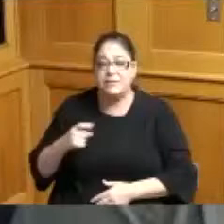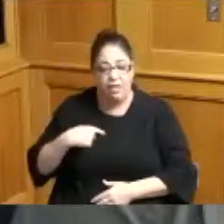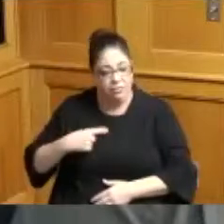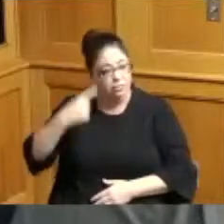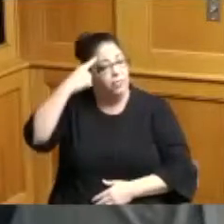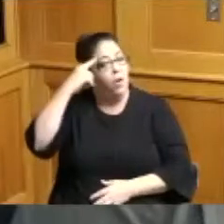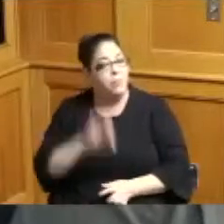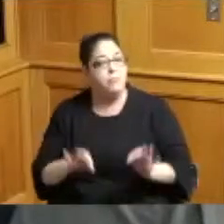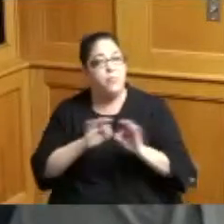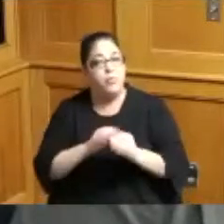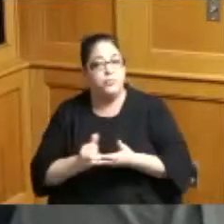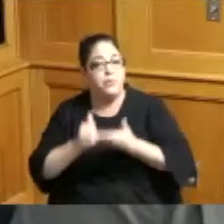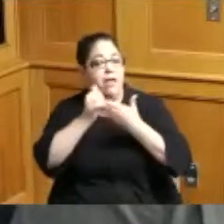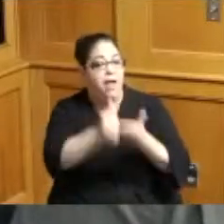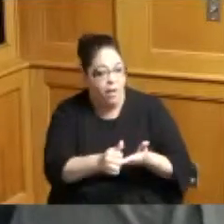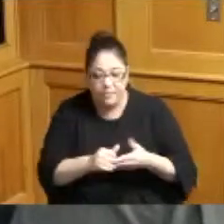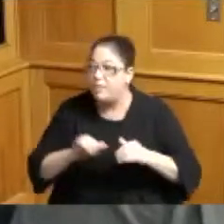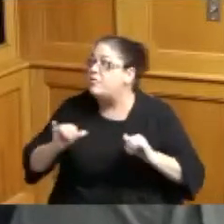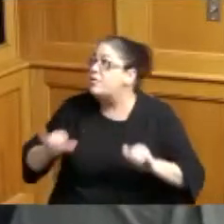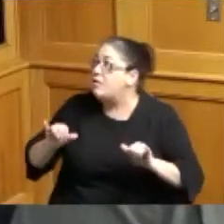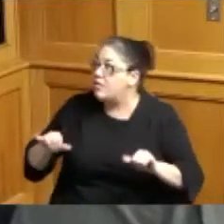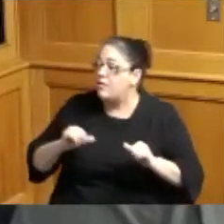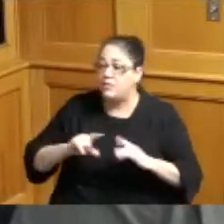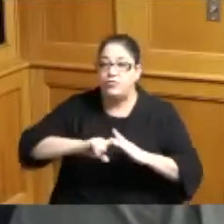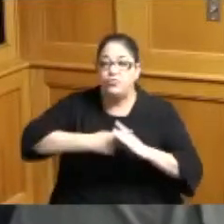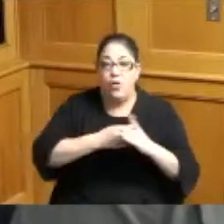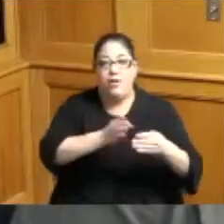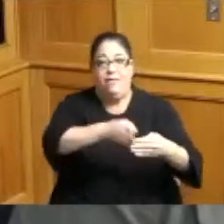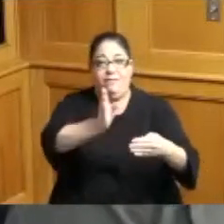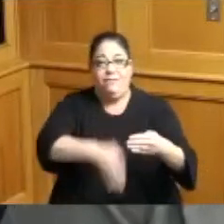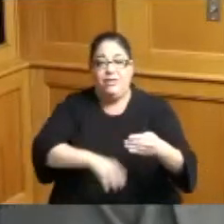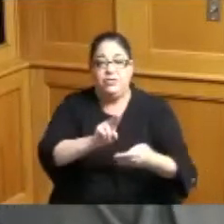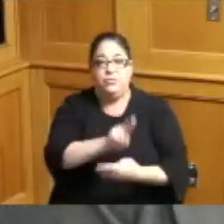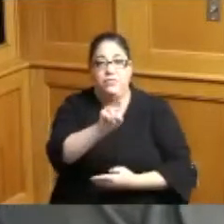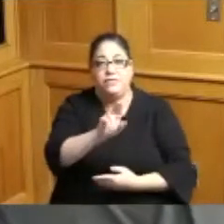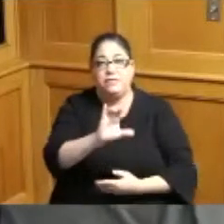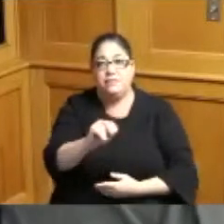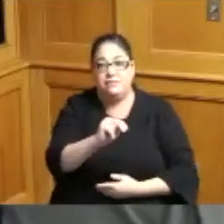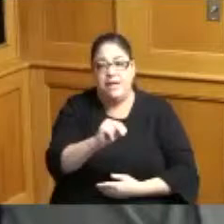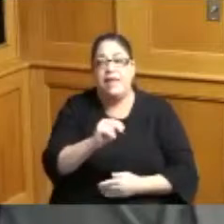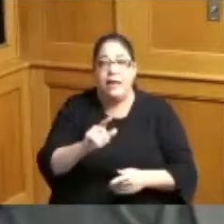so that they not only start at UC but they finished and also graduate there were also